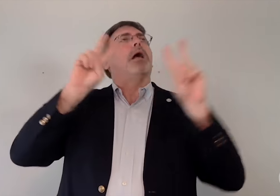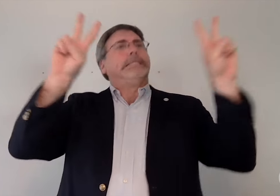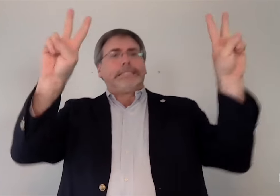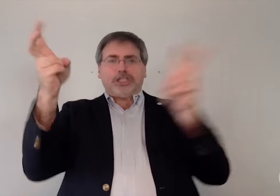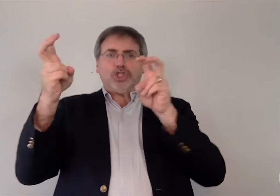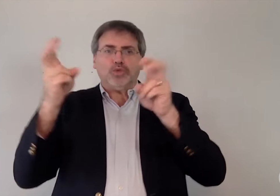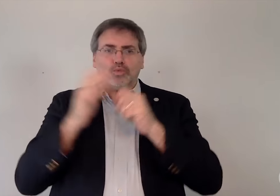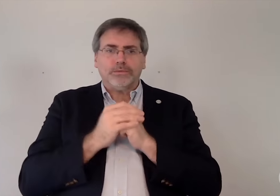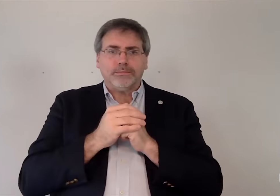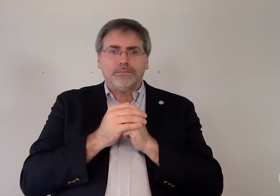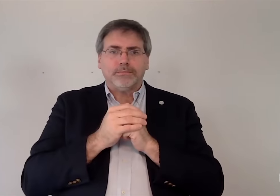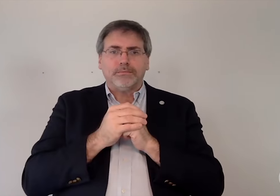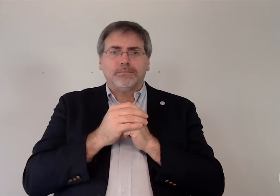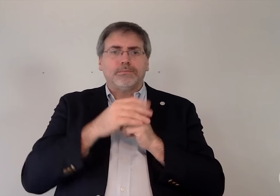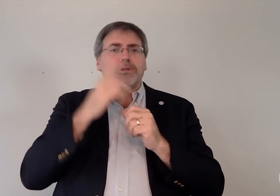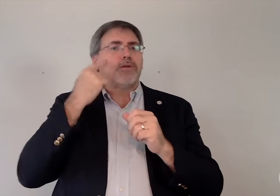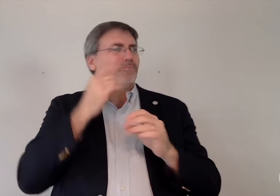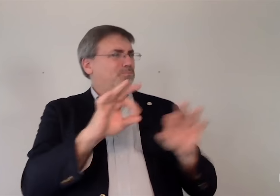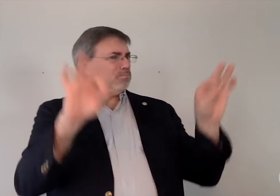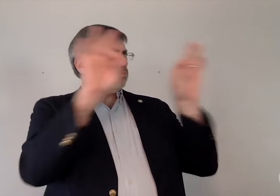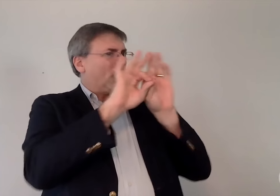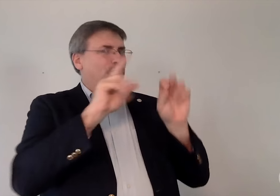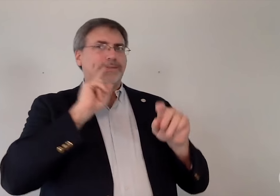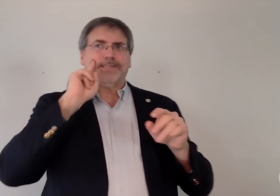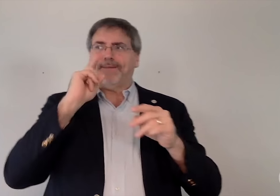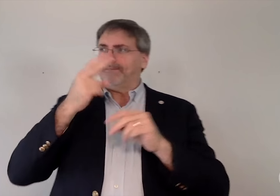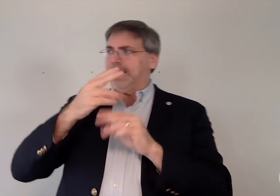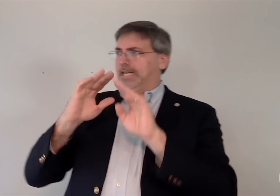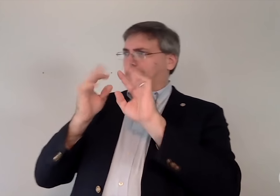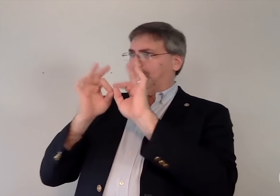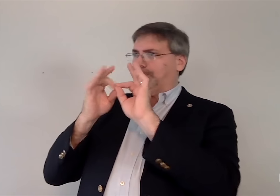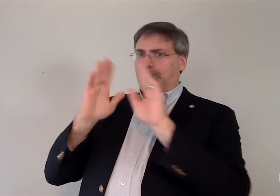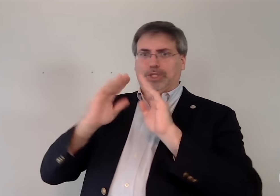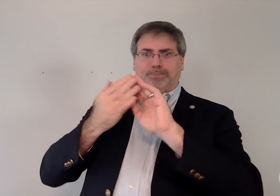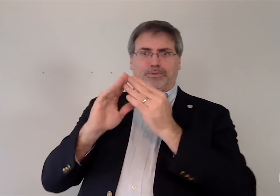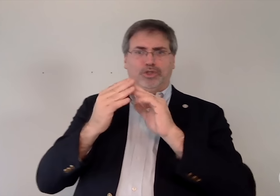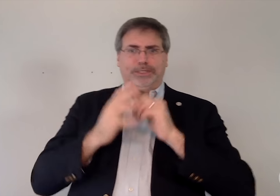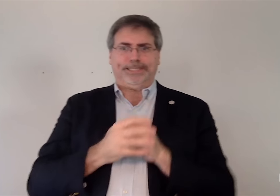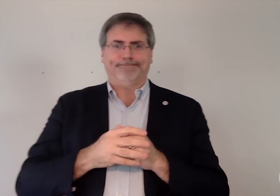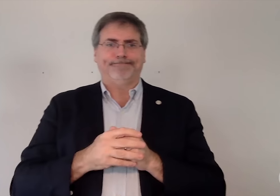to the deaf and interpreter communities.